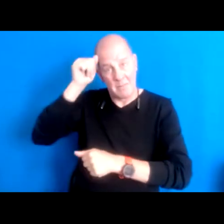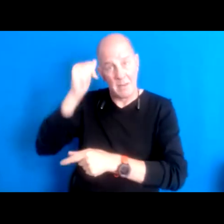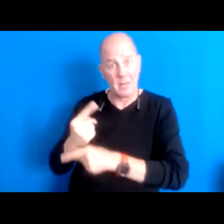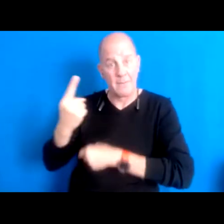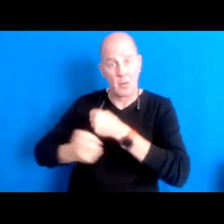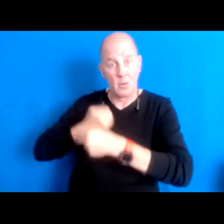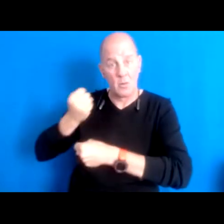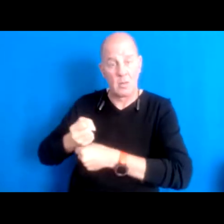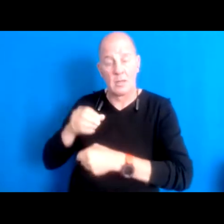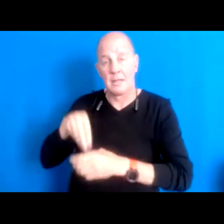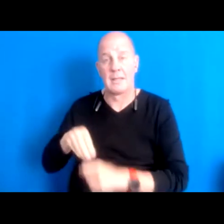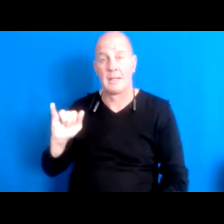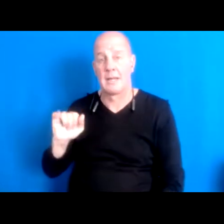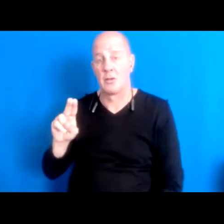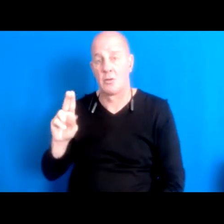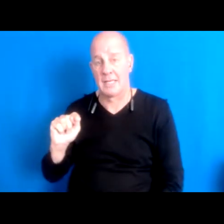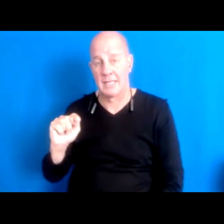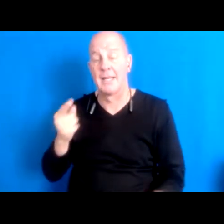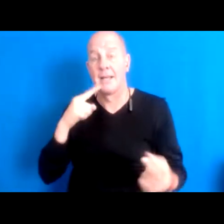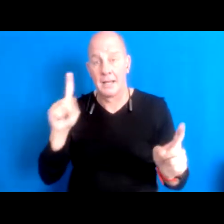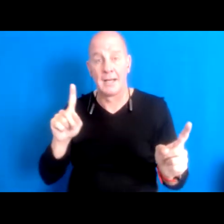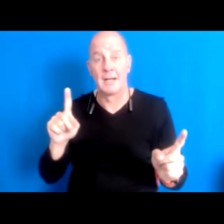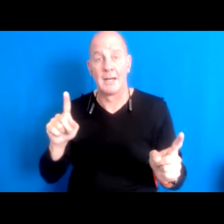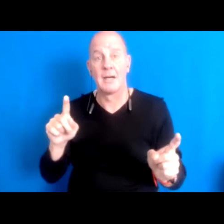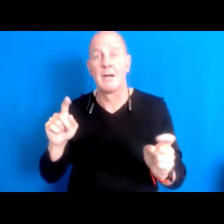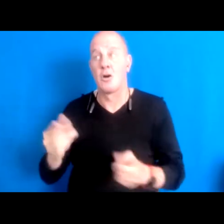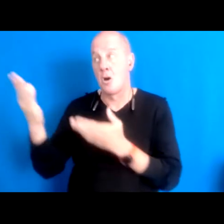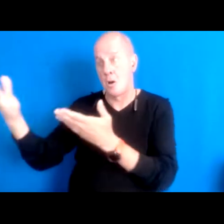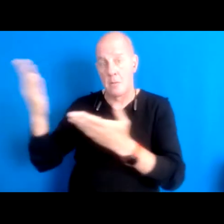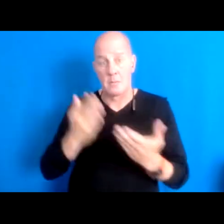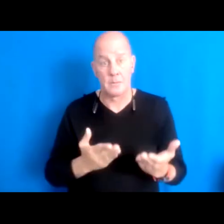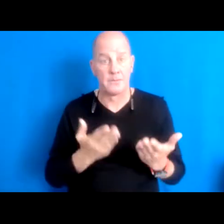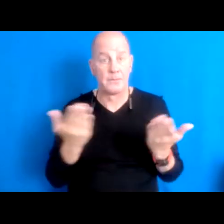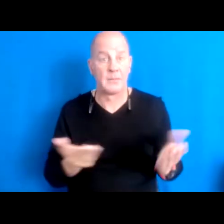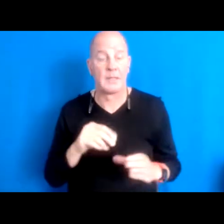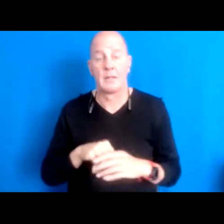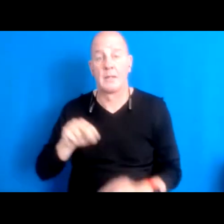16:11:25 And when she was able to bring him to this land in New Jersey, she you know was